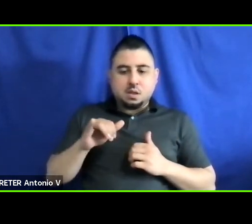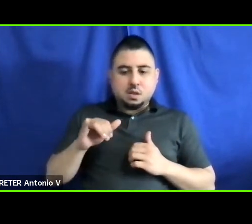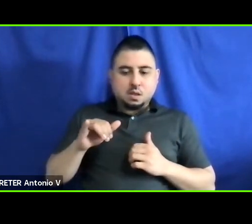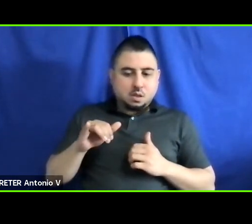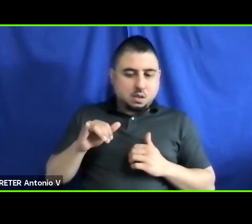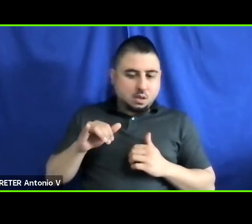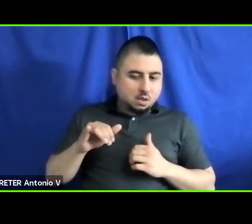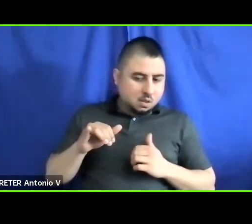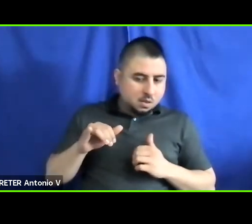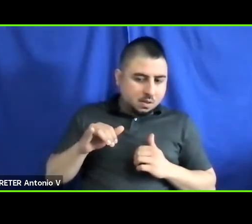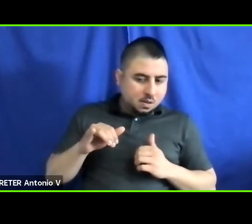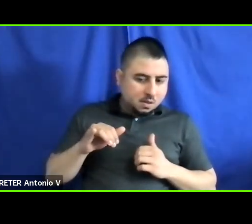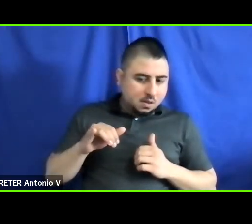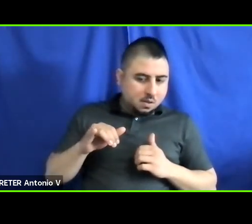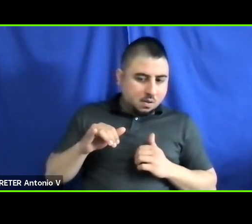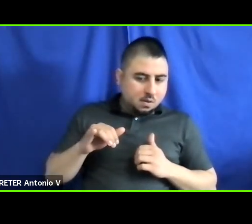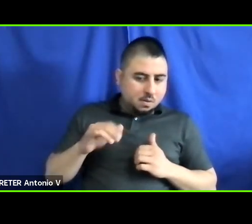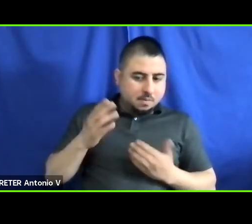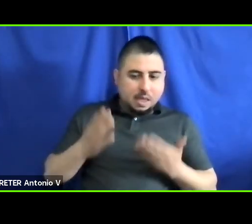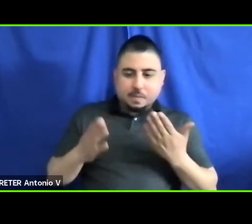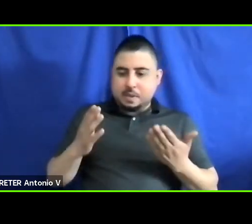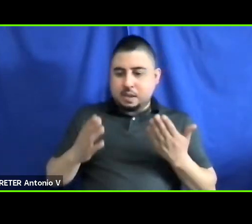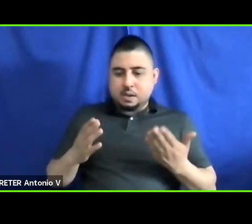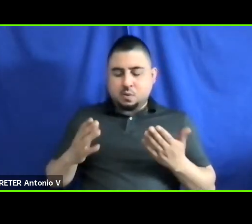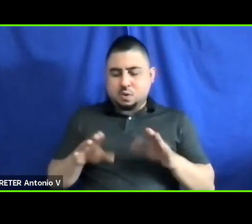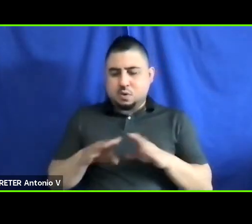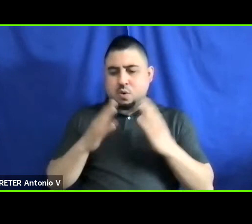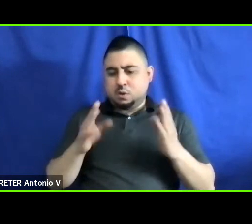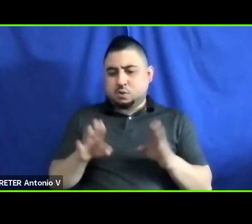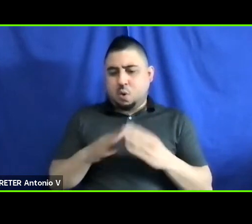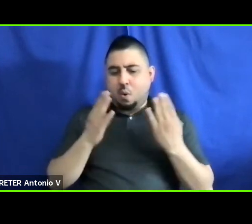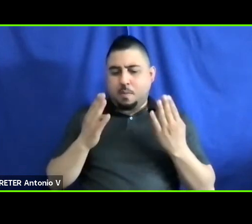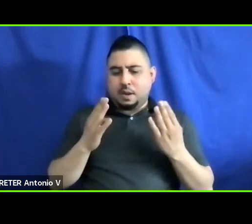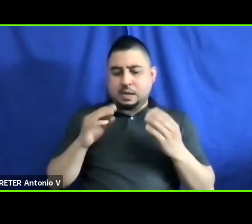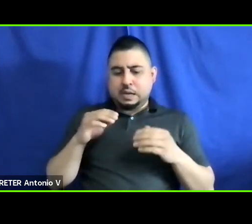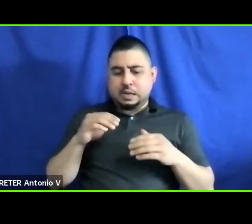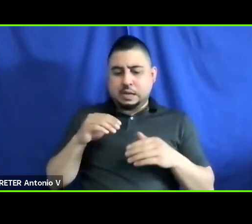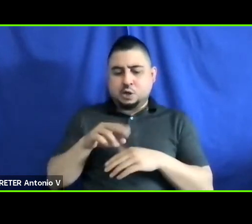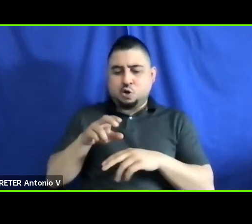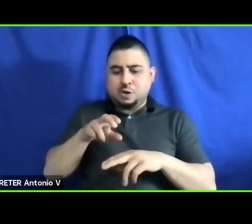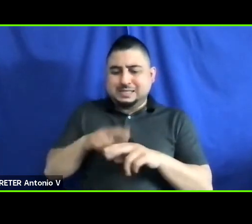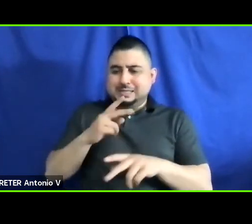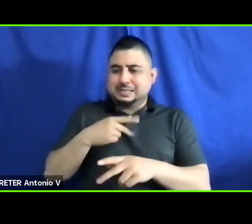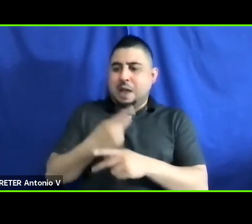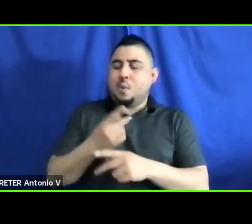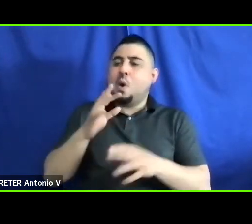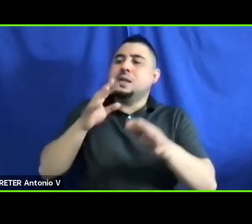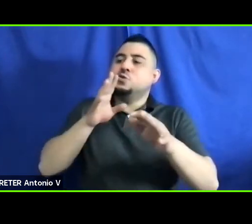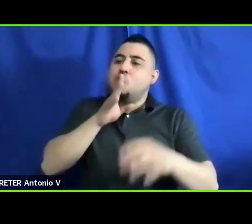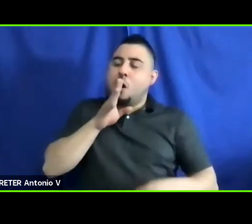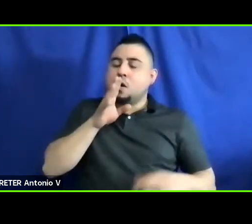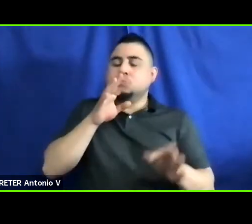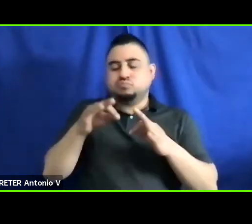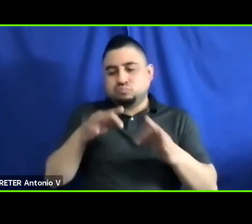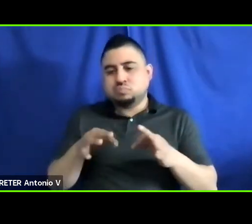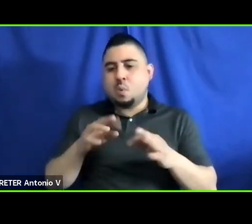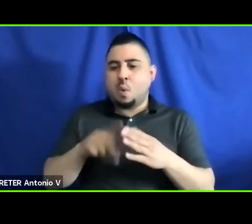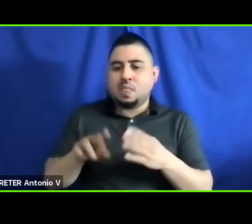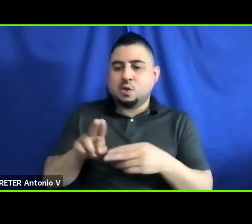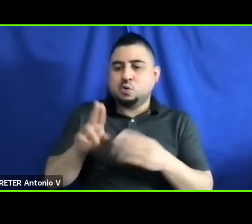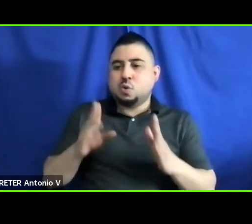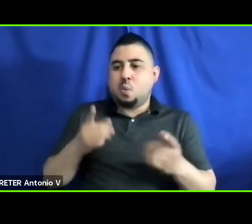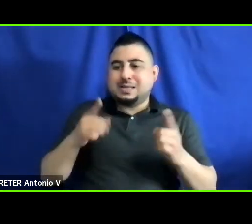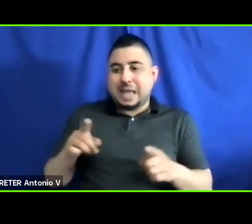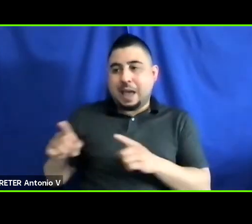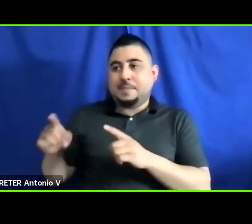A descriptor type thing that would describe to the user what was going on and if there